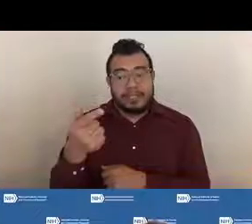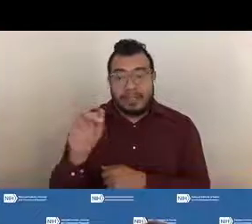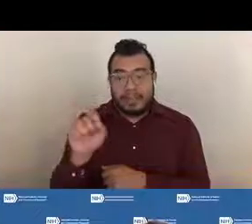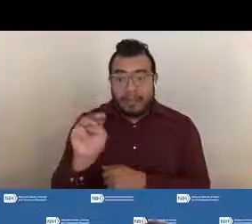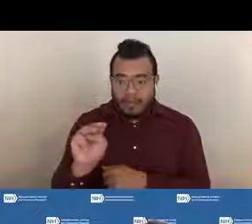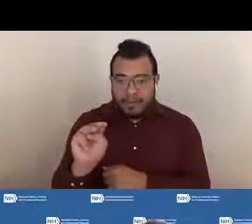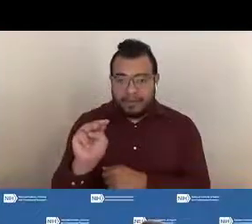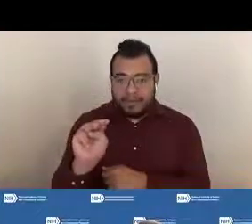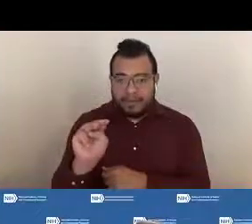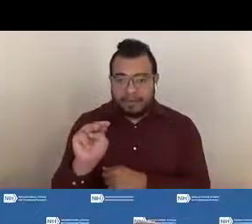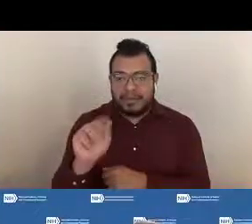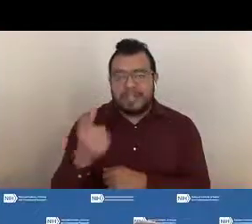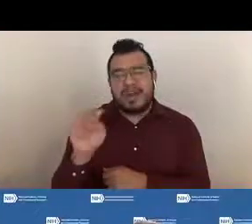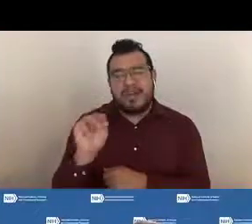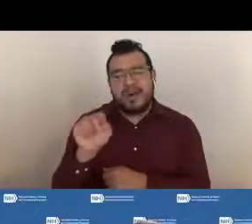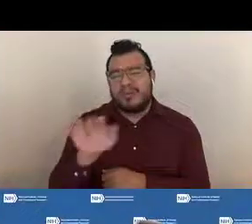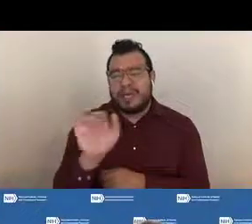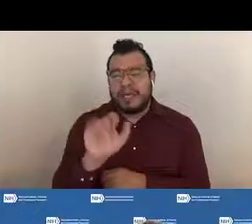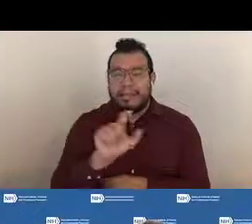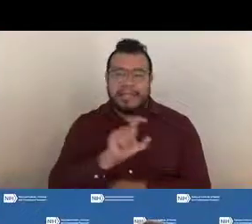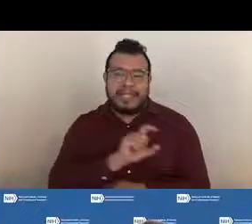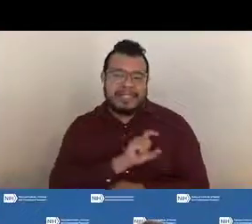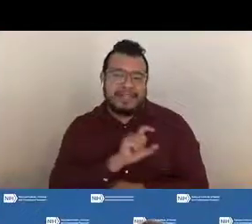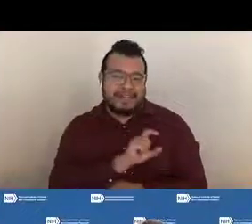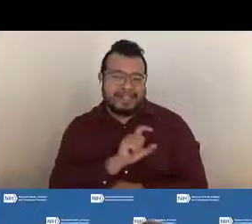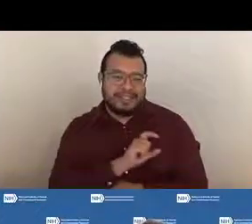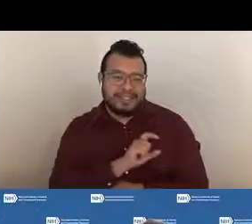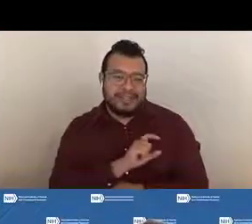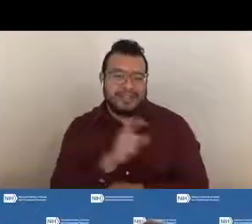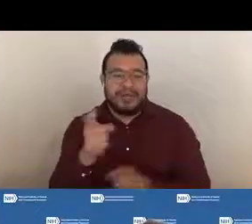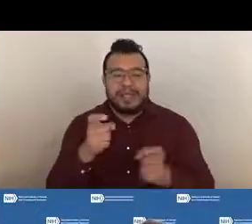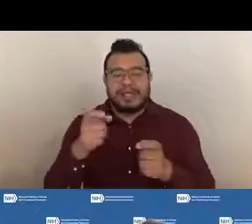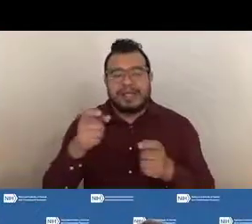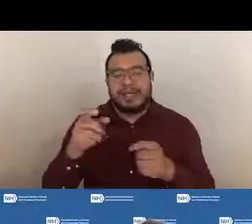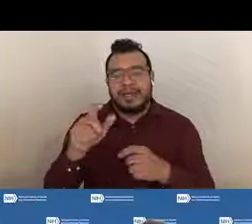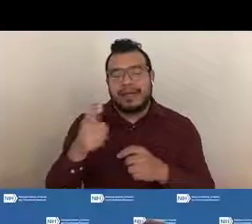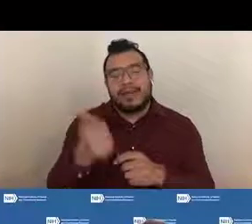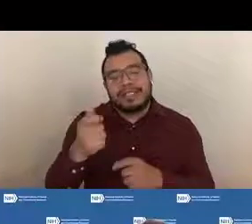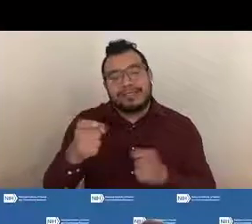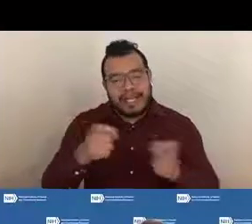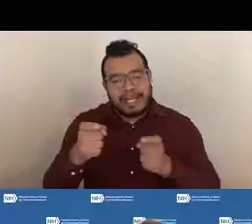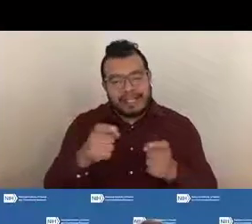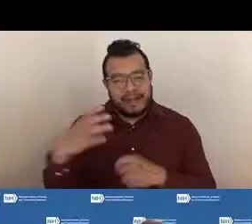The GMO is like the police officer for the grants department. It's their responsibility